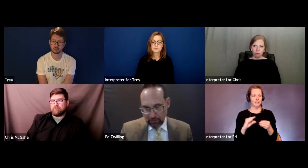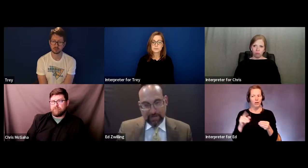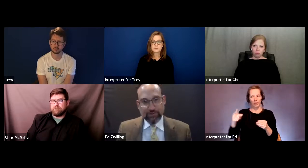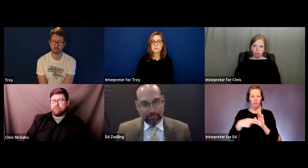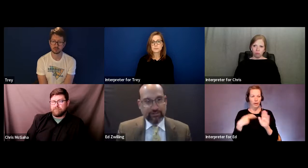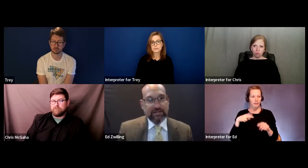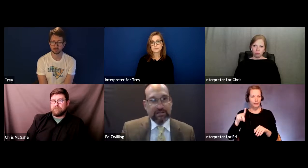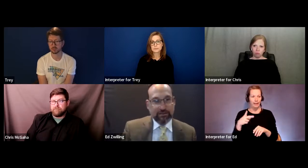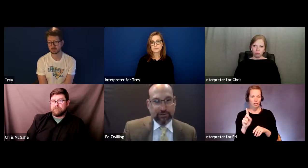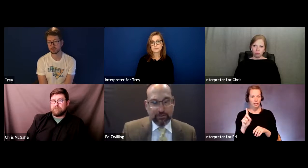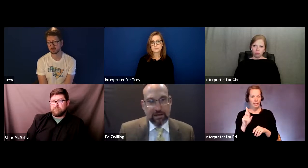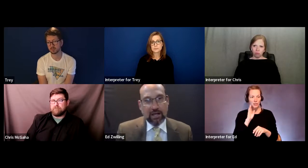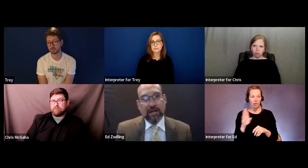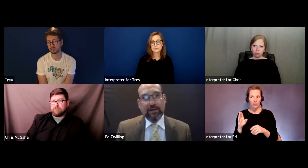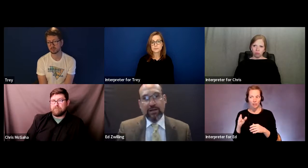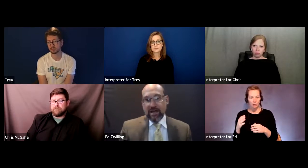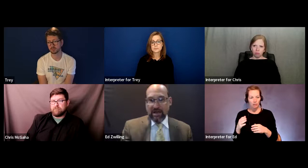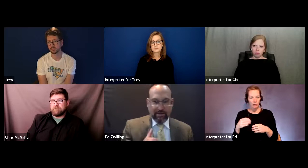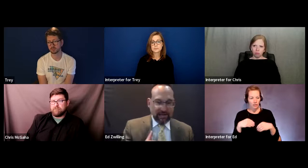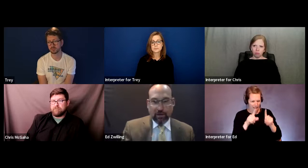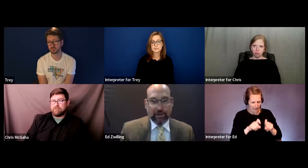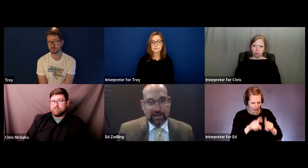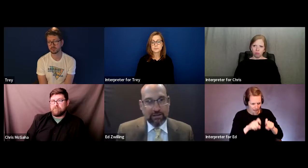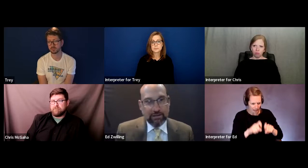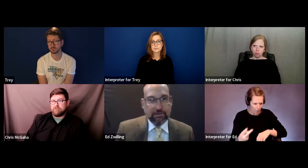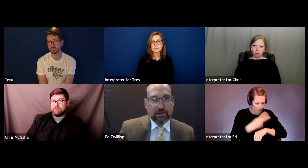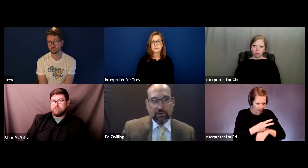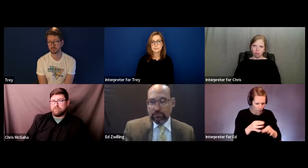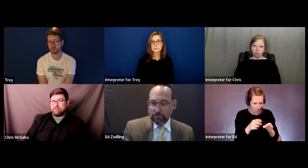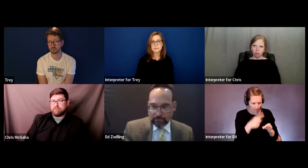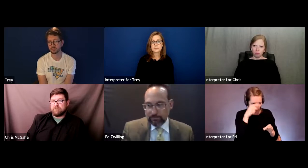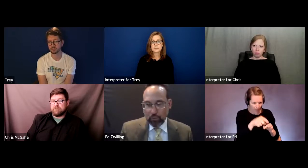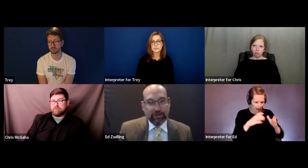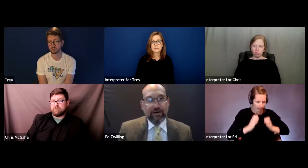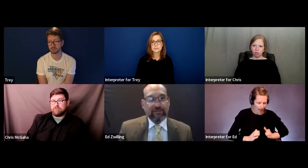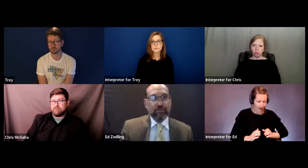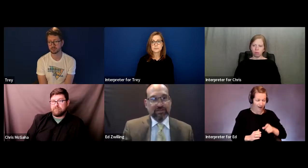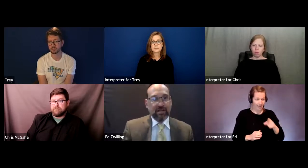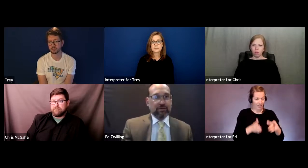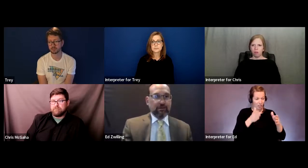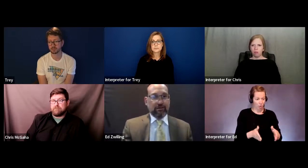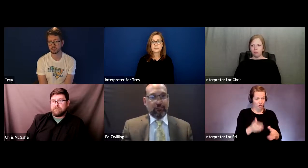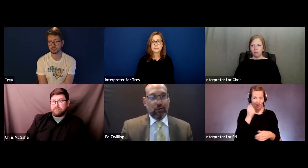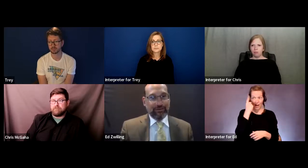two days' worth of testing to my client and they Confucianism comprehend 25% of what was